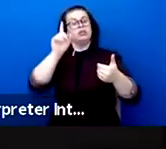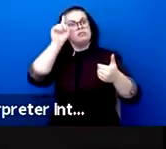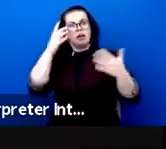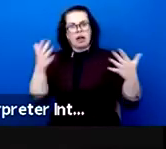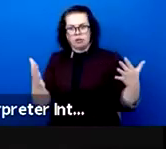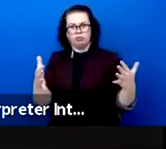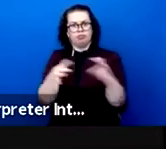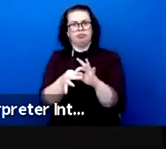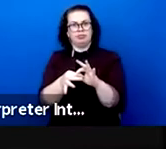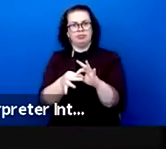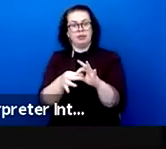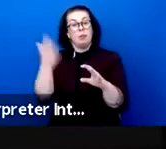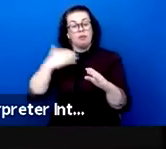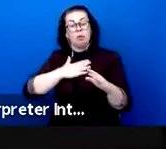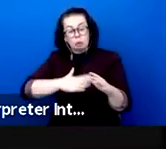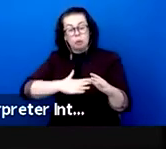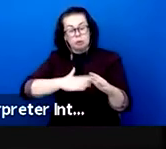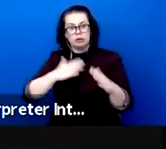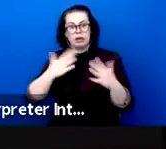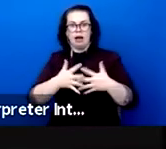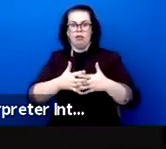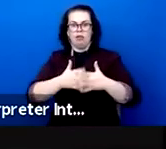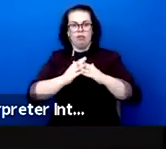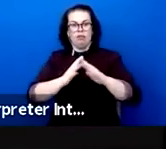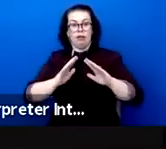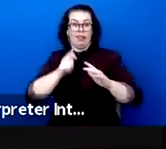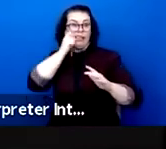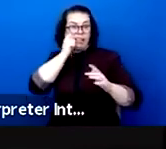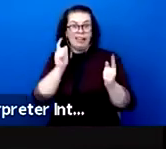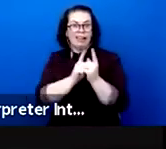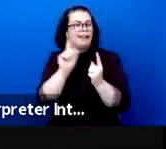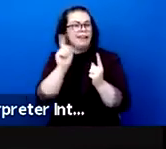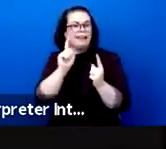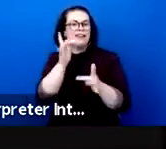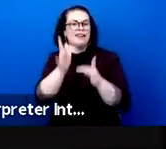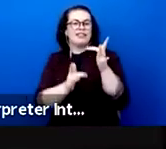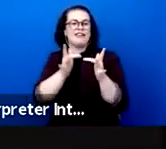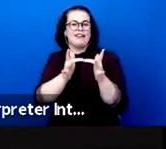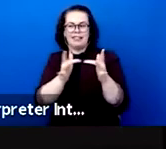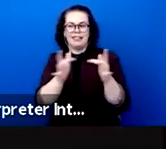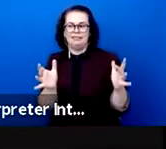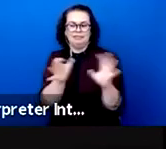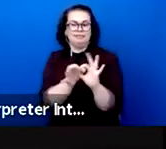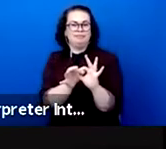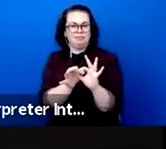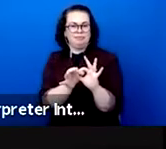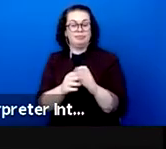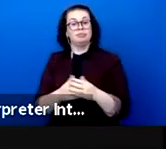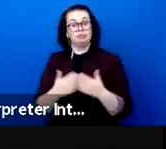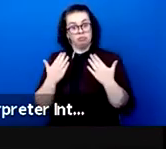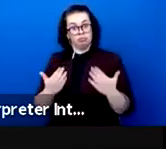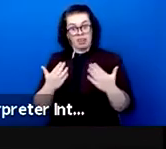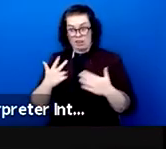space of words and thoughts. Three days are given to us to tackle a number of essential questions